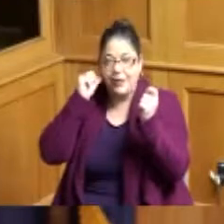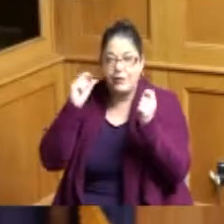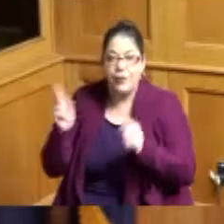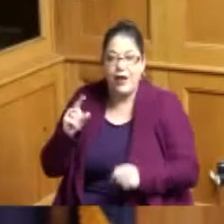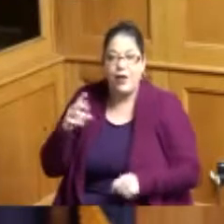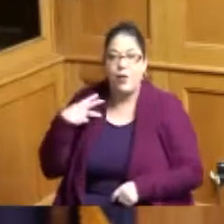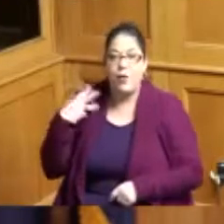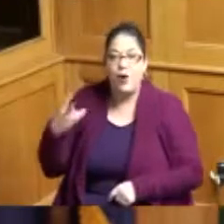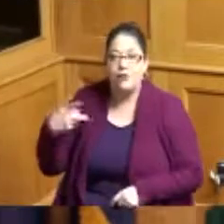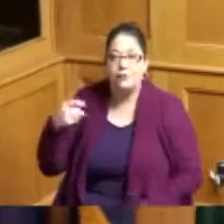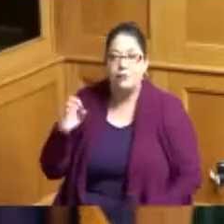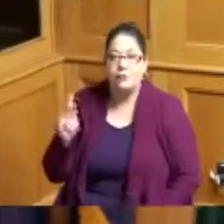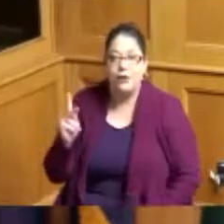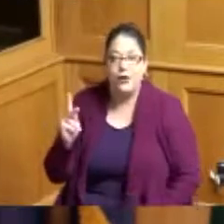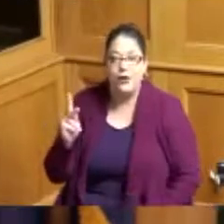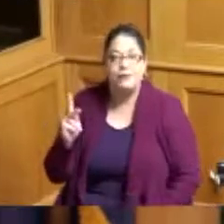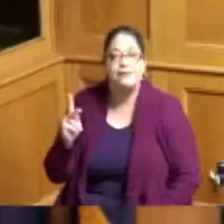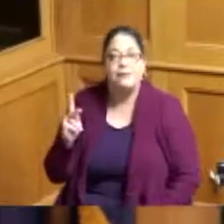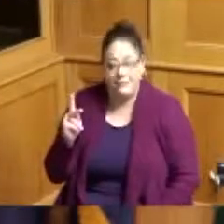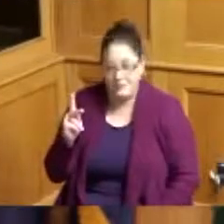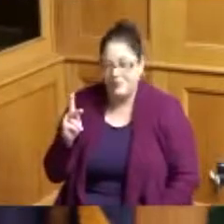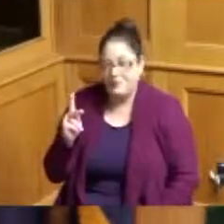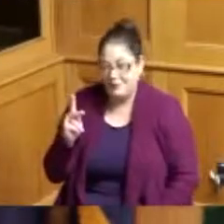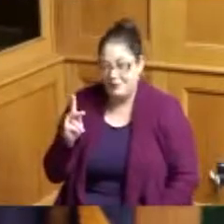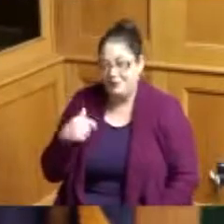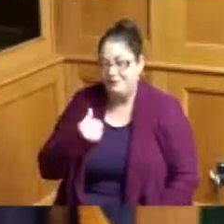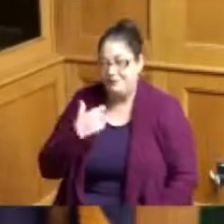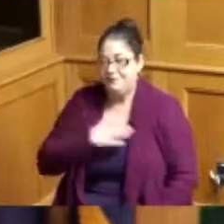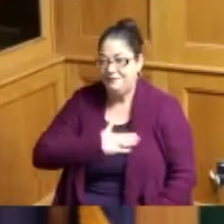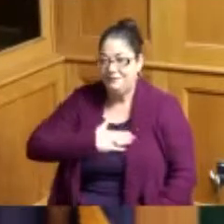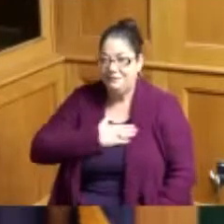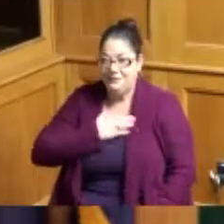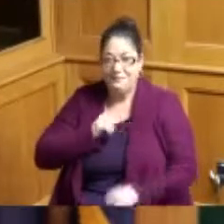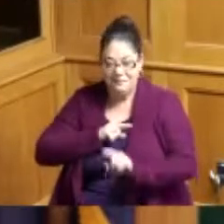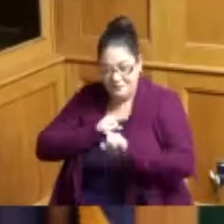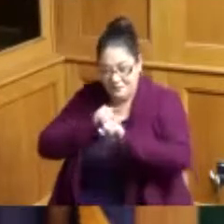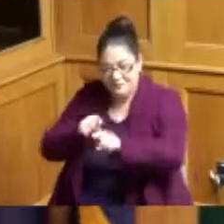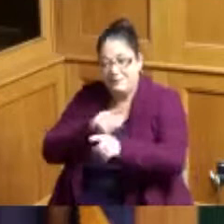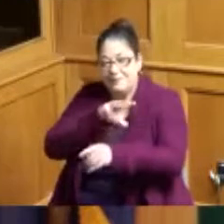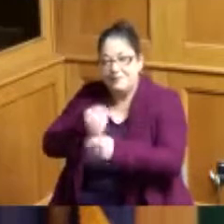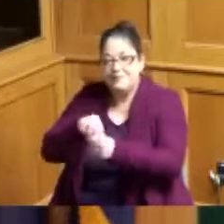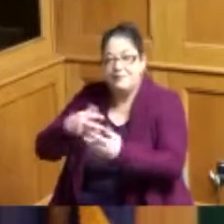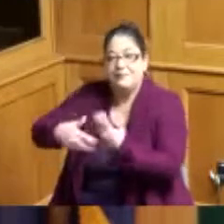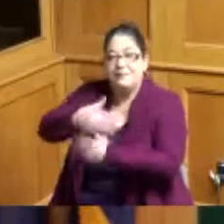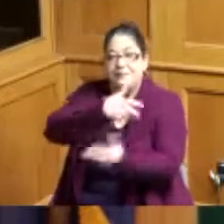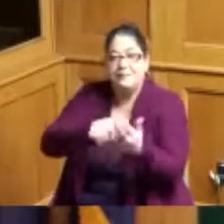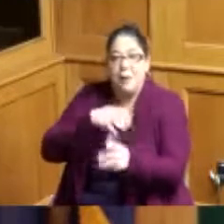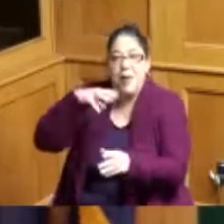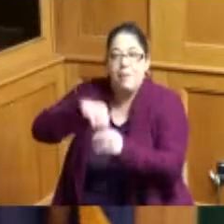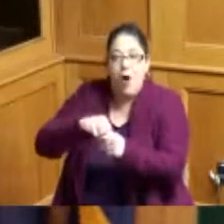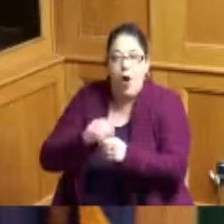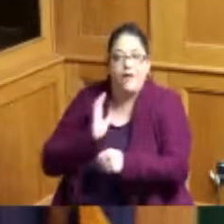I was happy to also be a part of that and be a part of the who day nation that was in full